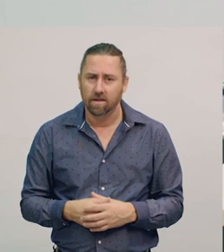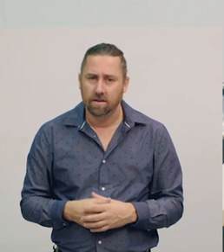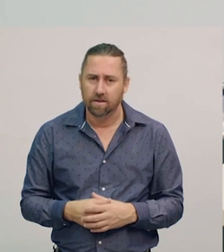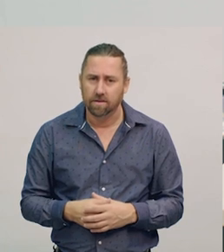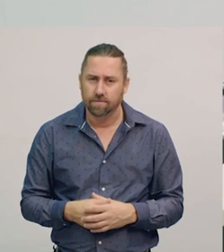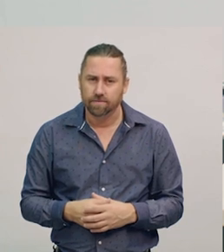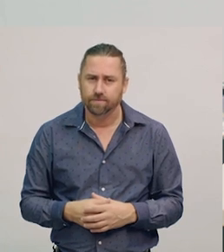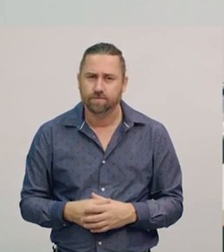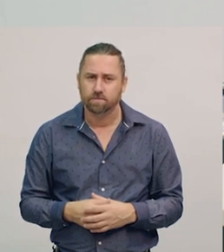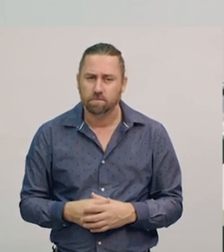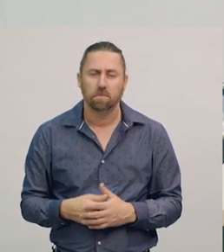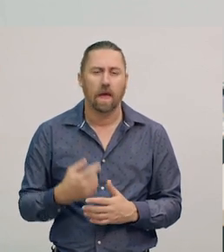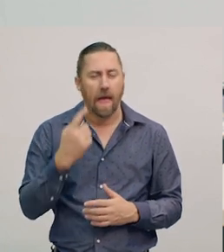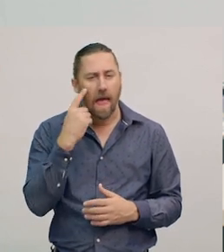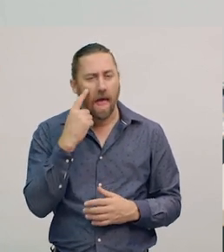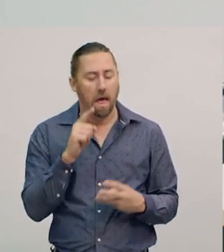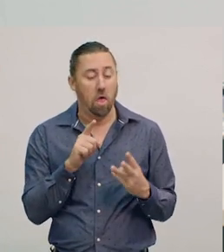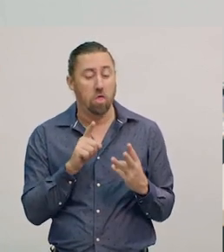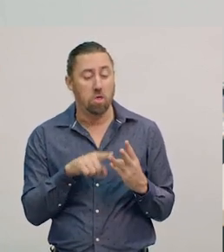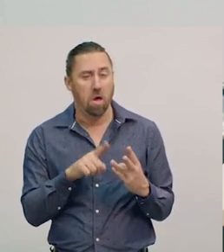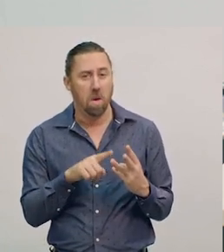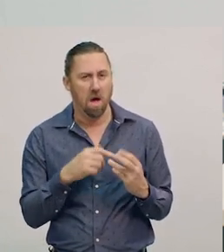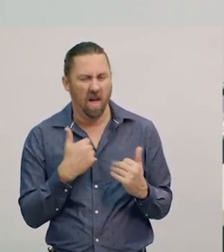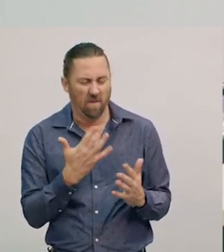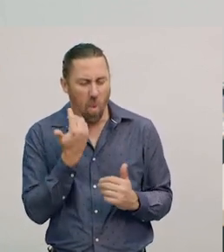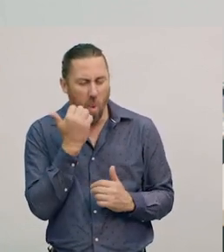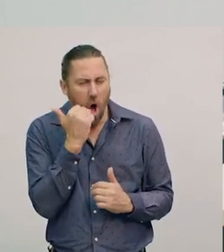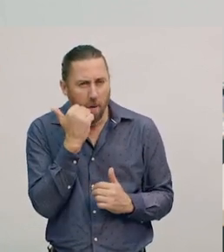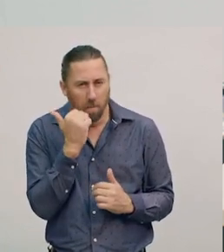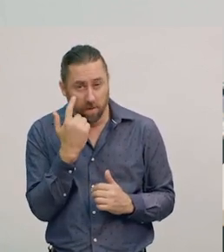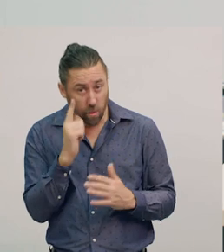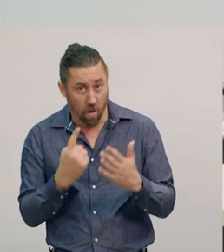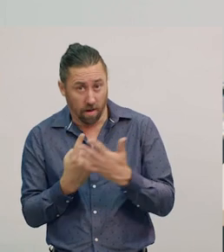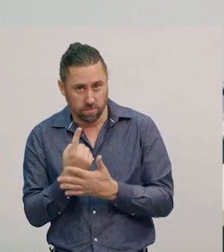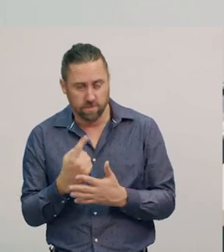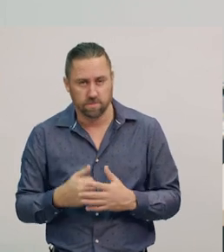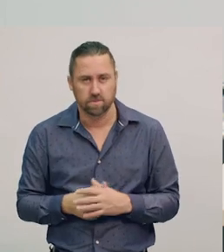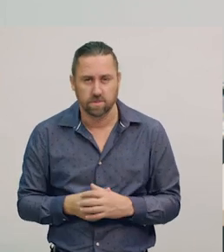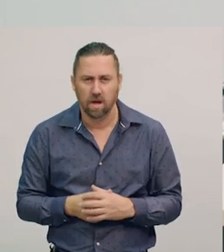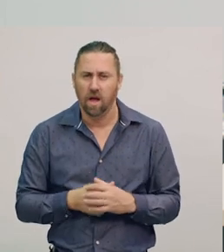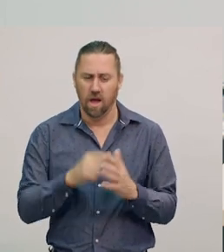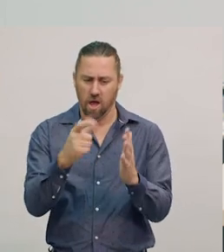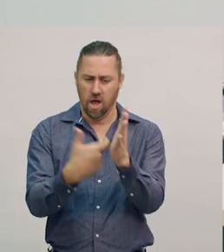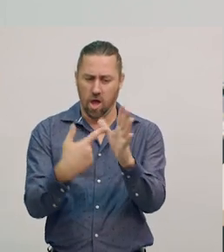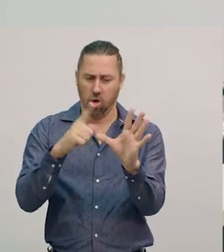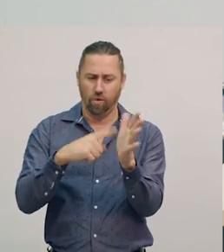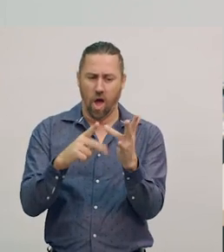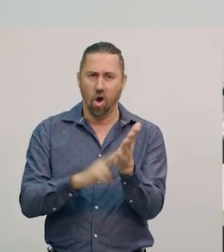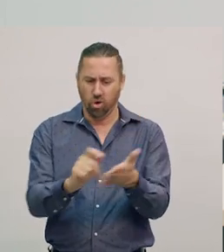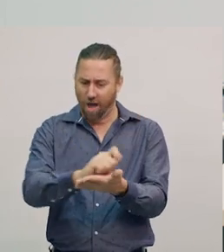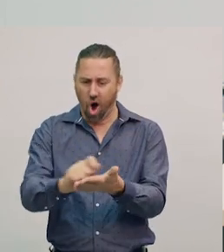We’re going to try warming one more material. I've got some crayons.